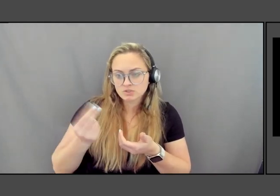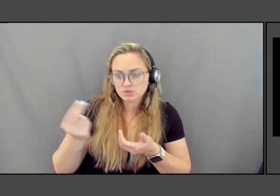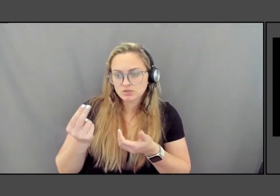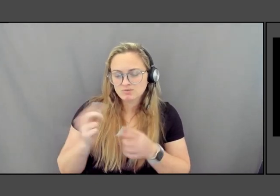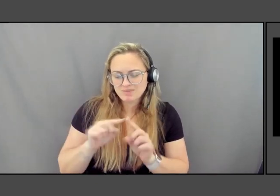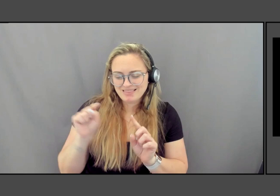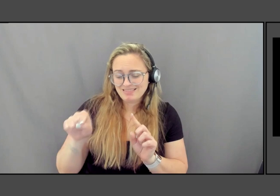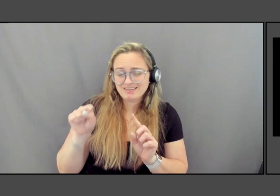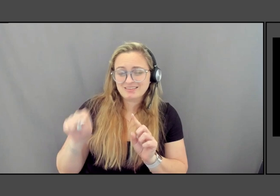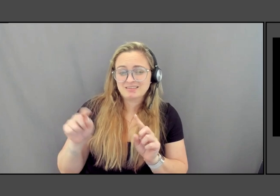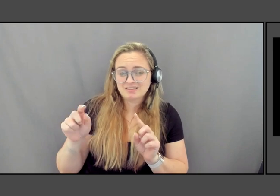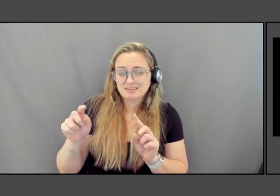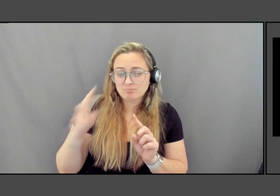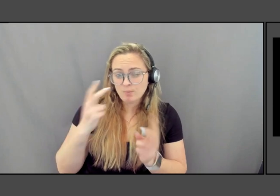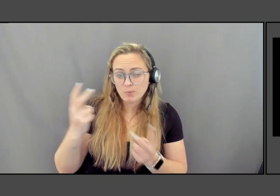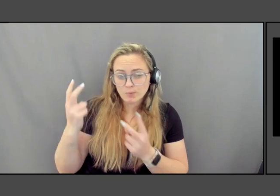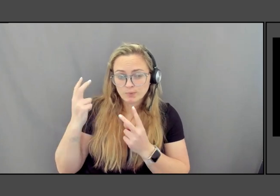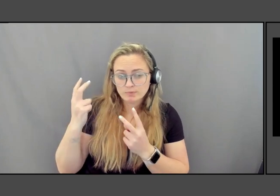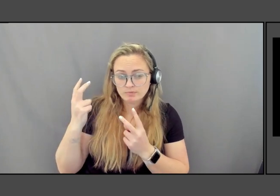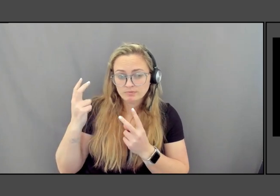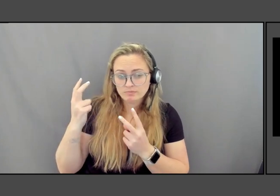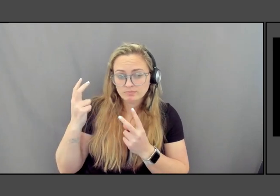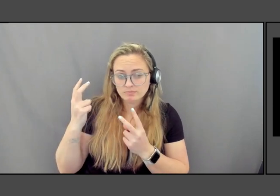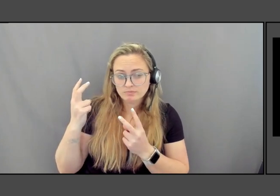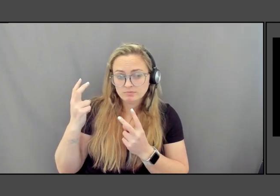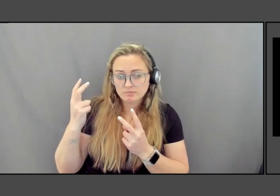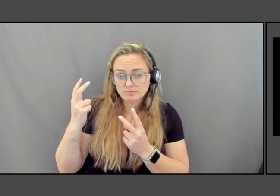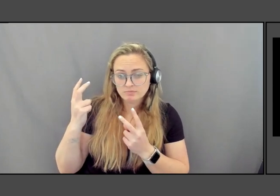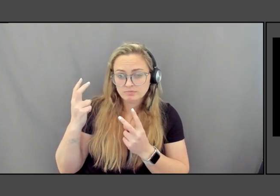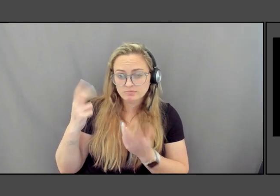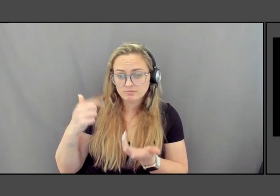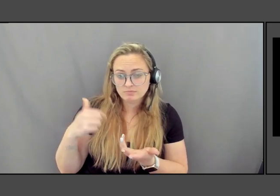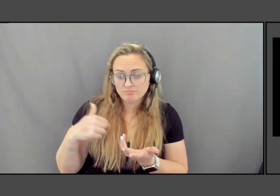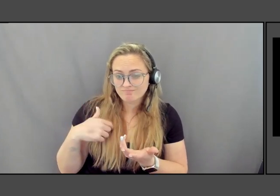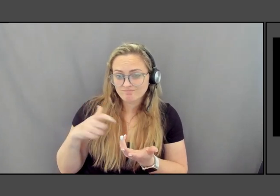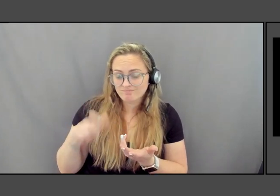you know, I have to go see it. It is so powerful.